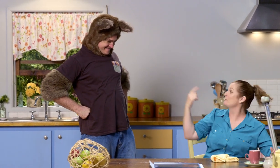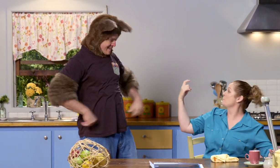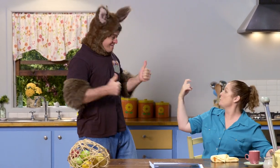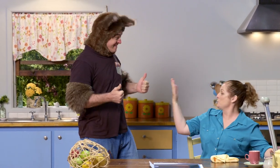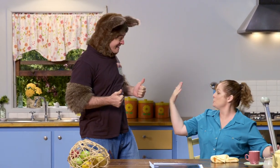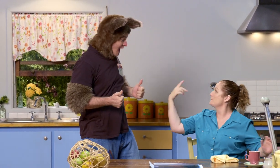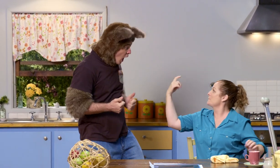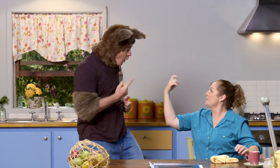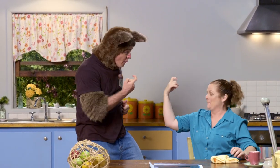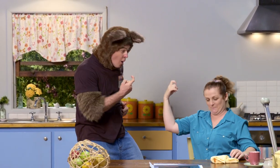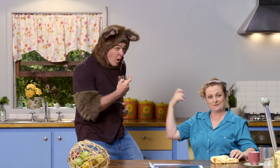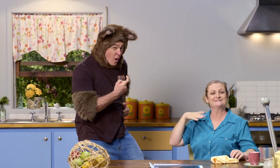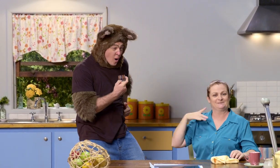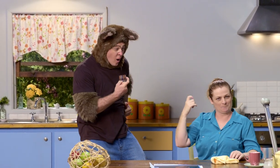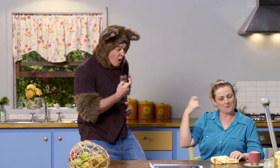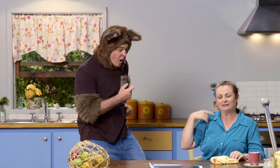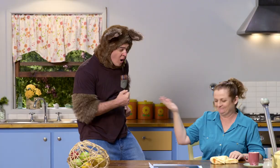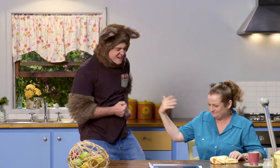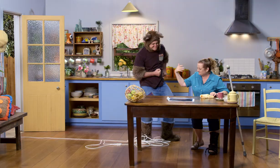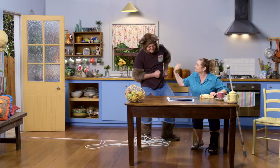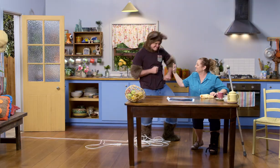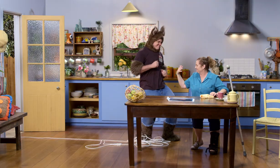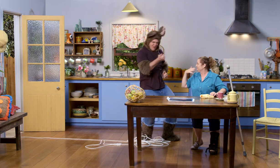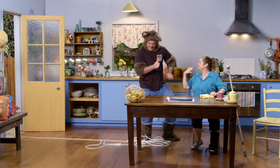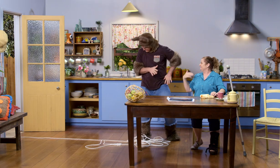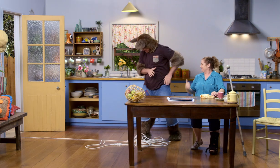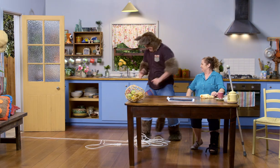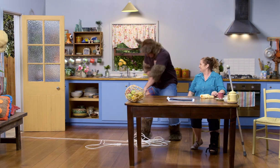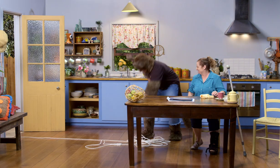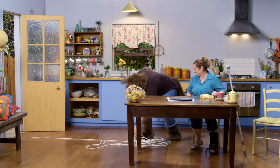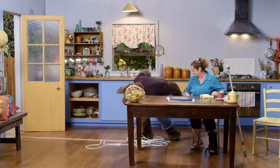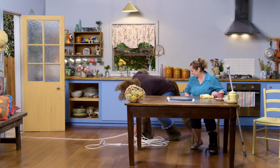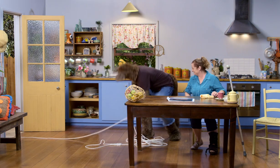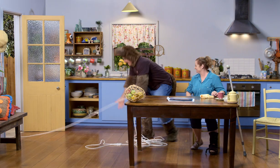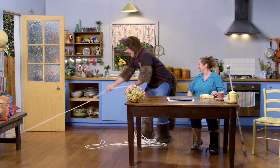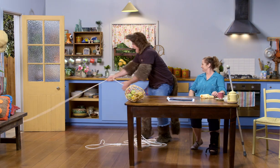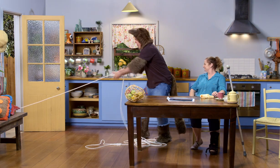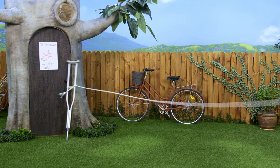One more, please. Oh...the other one? Yes. I need them both. Oh, OK.